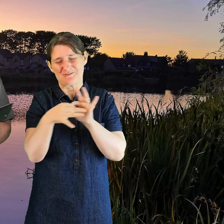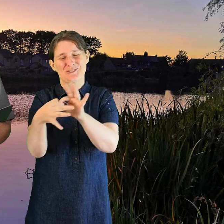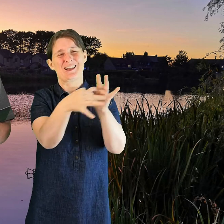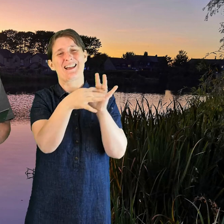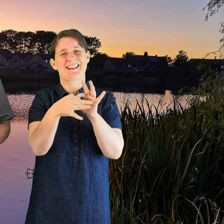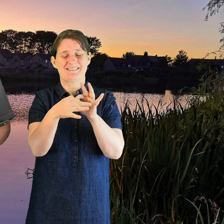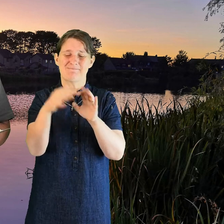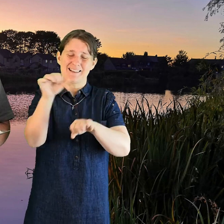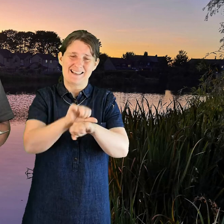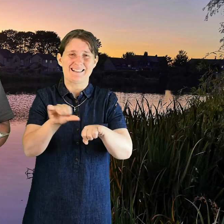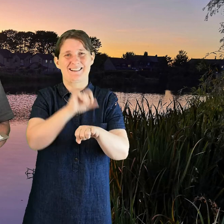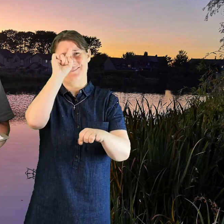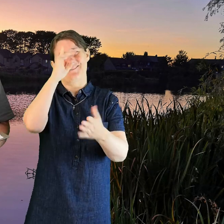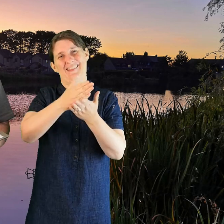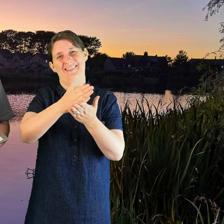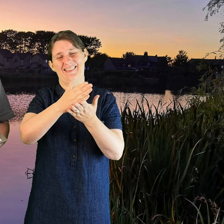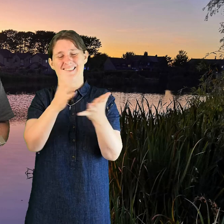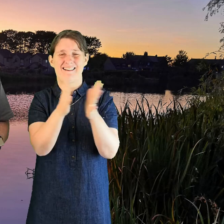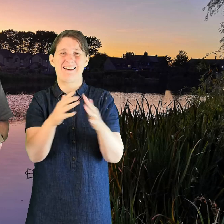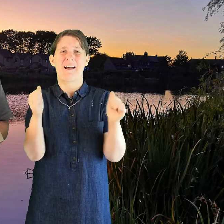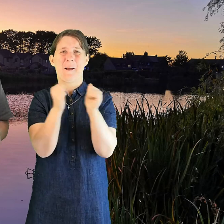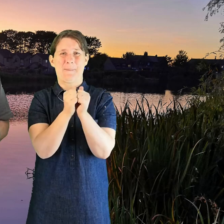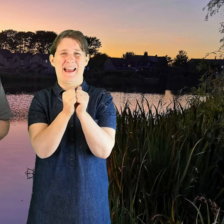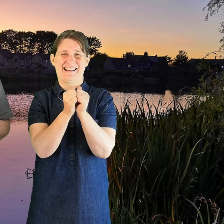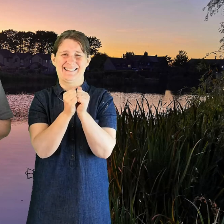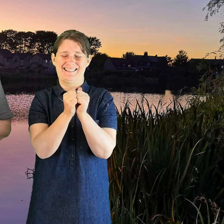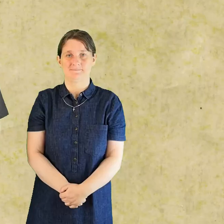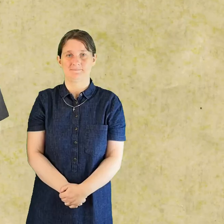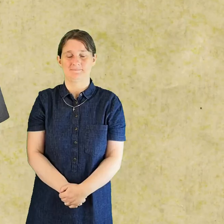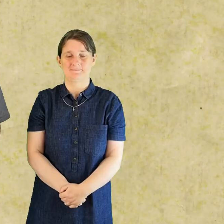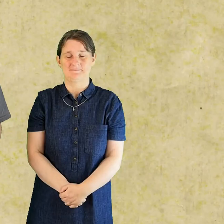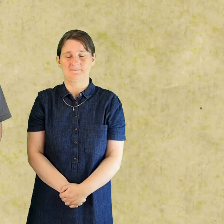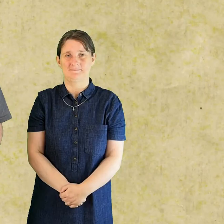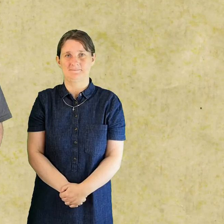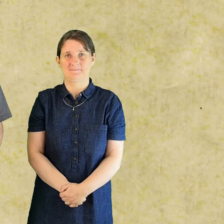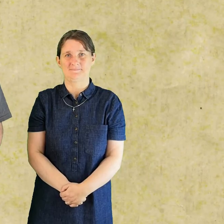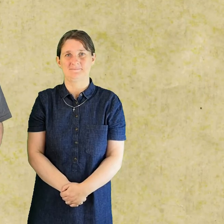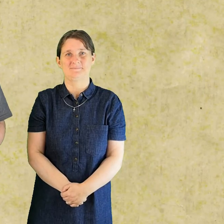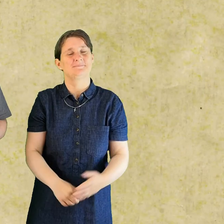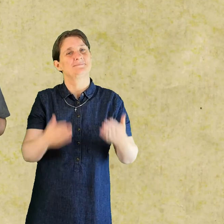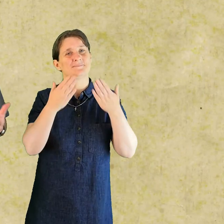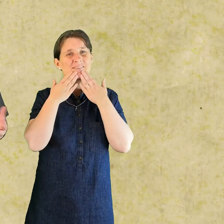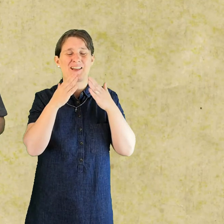Thank you for watching our video